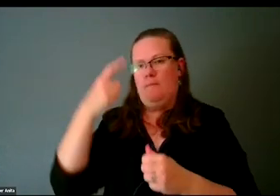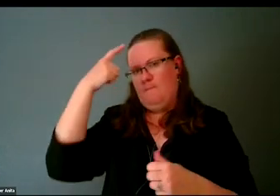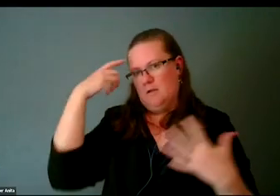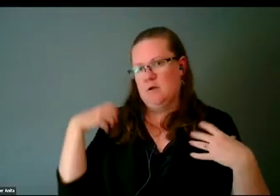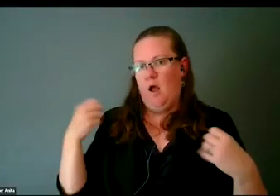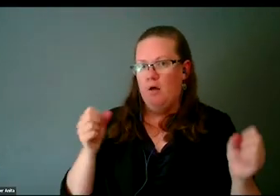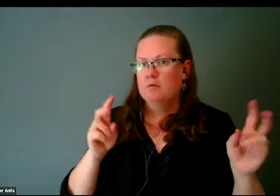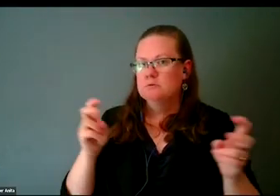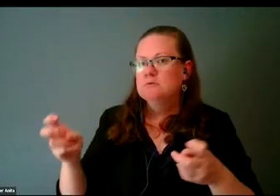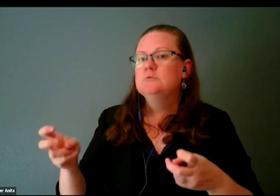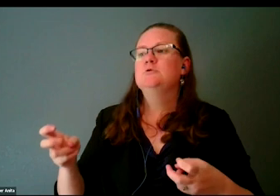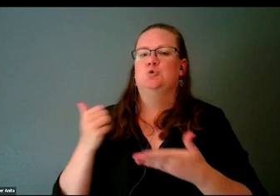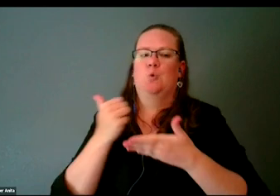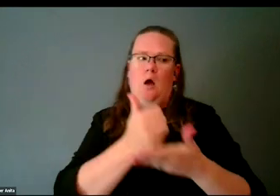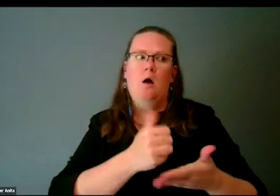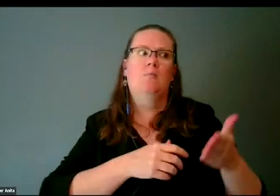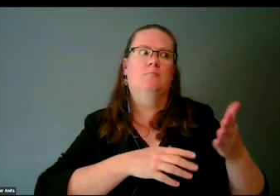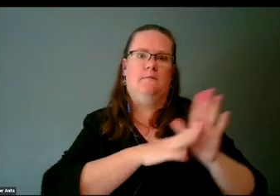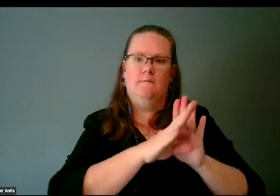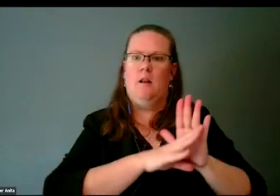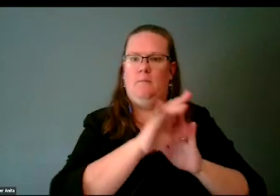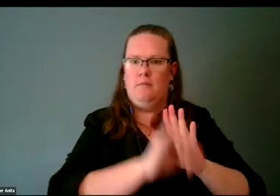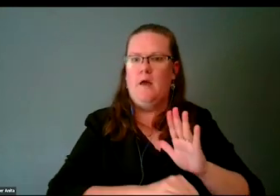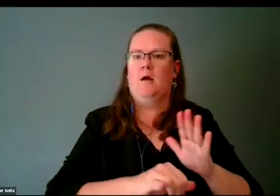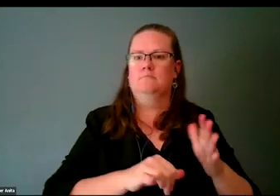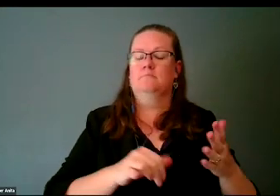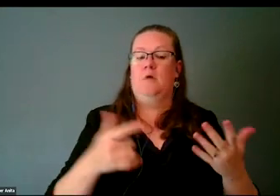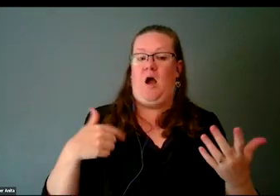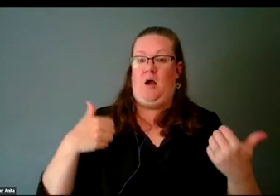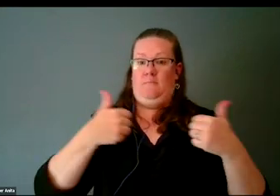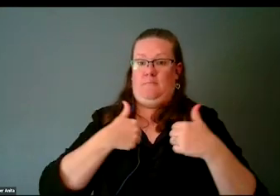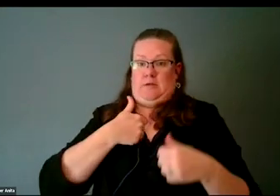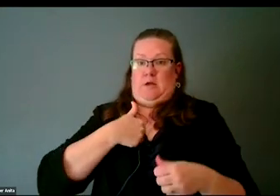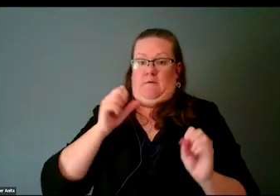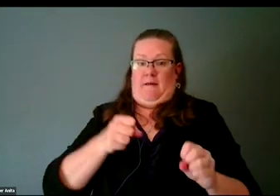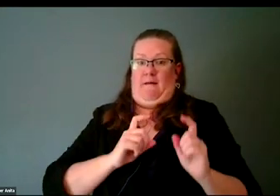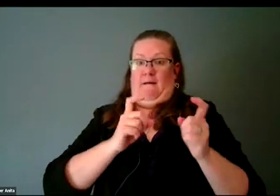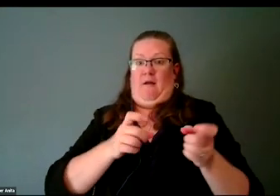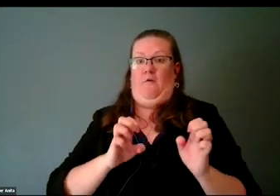because as someone who has found myself in a position to give back, I give back by just straight up